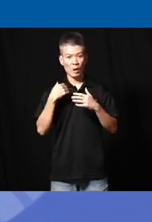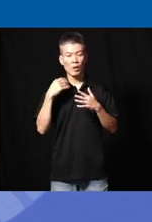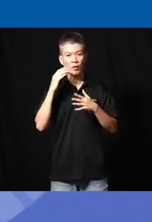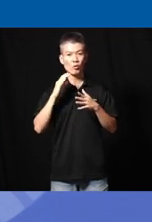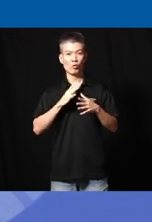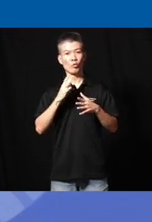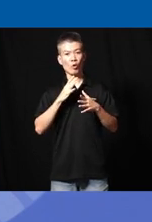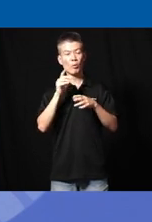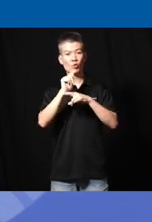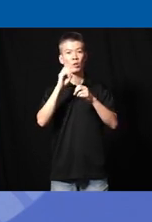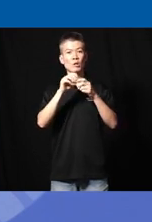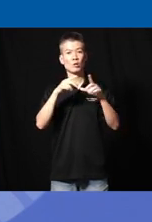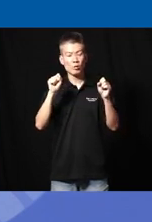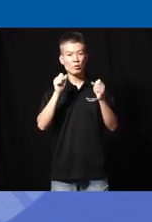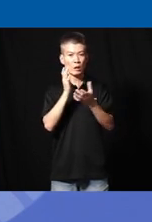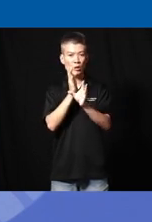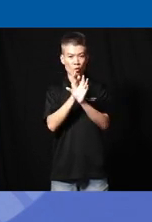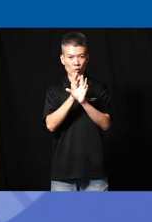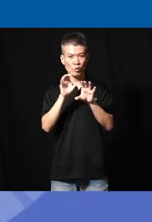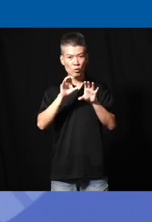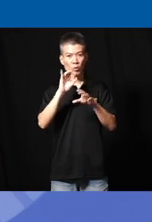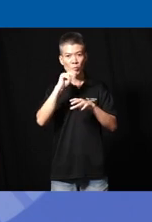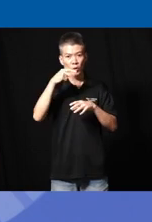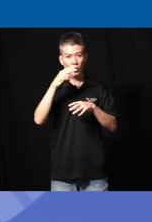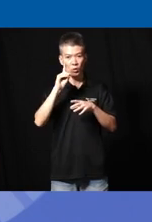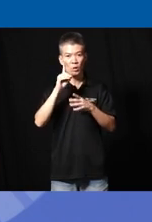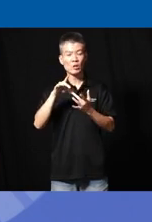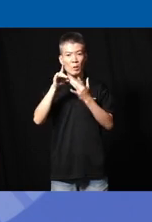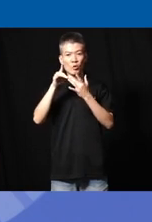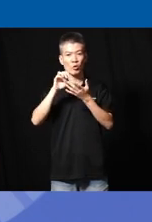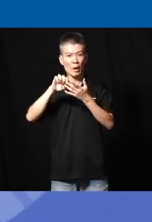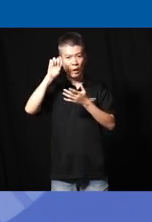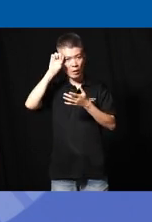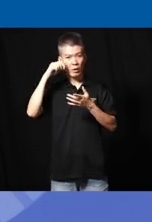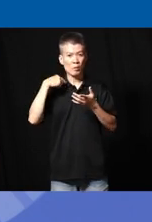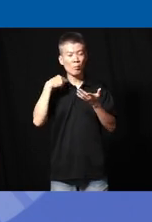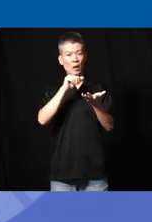training in linguistics psychology and I did my PhD in special education so my academic training